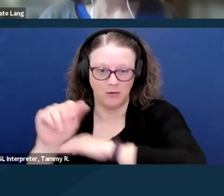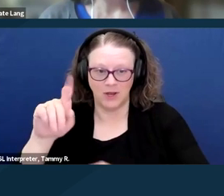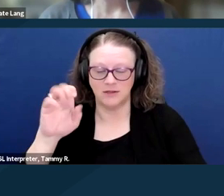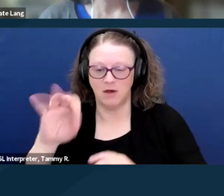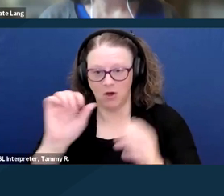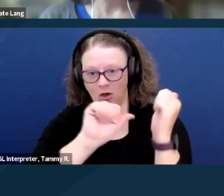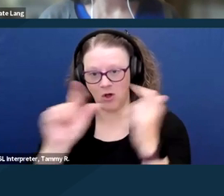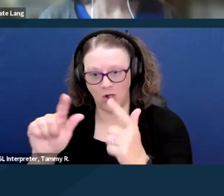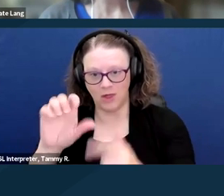Next slide.